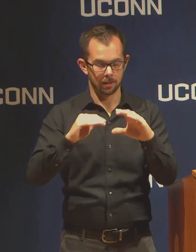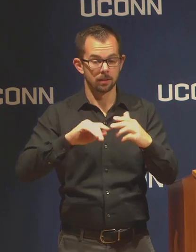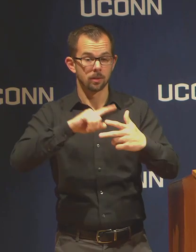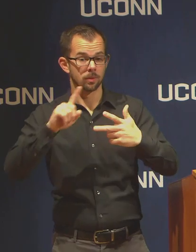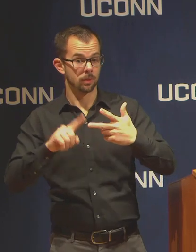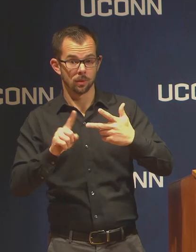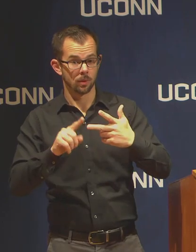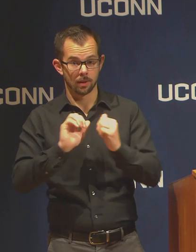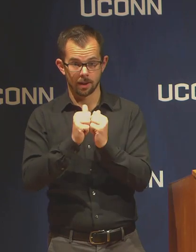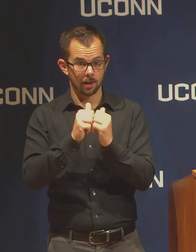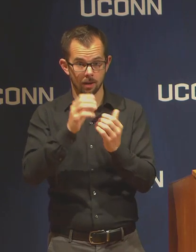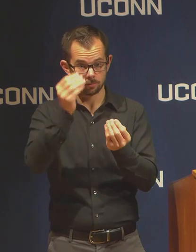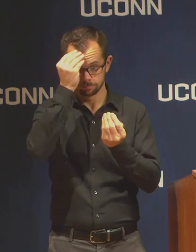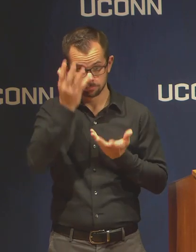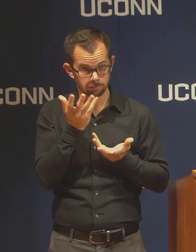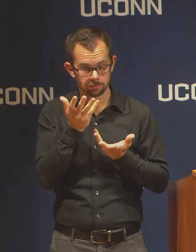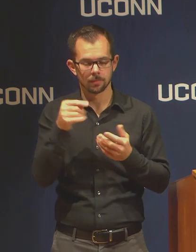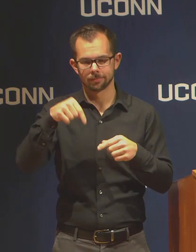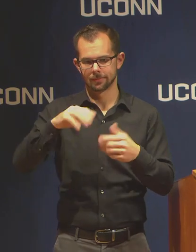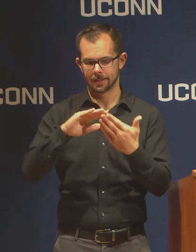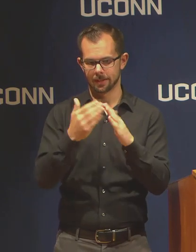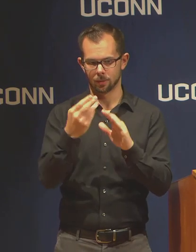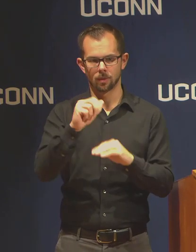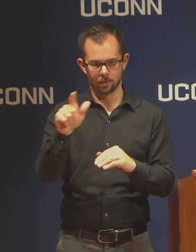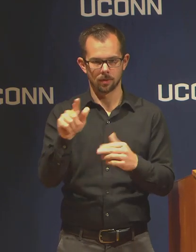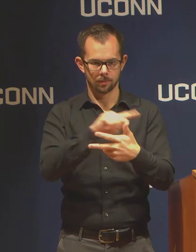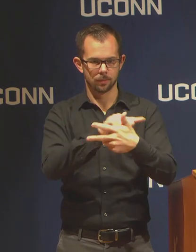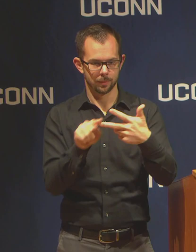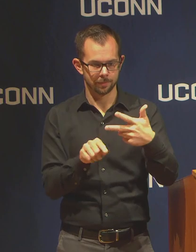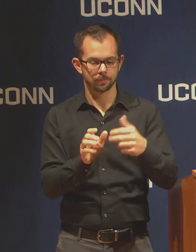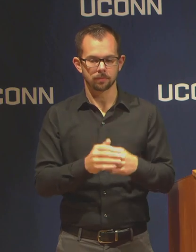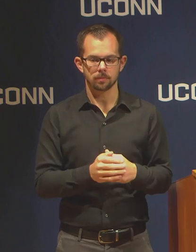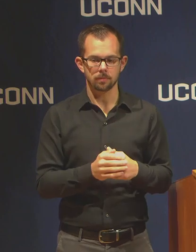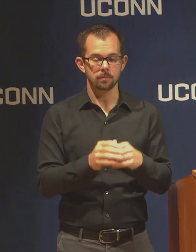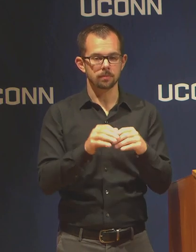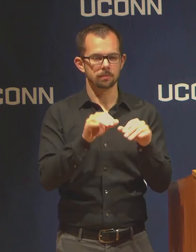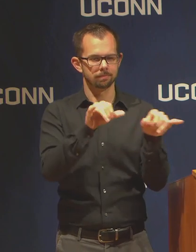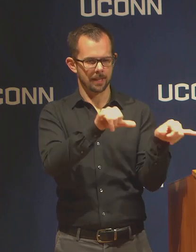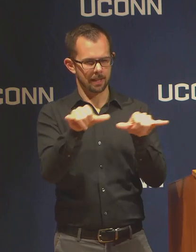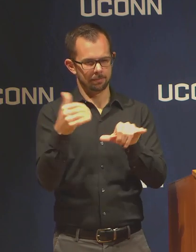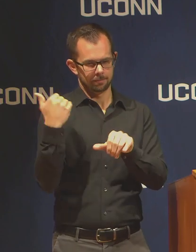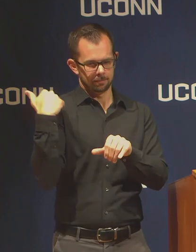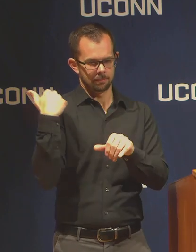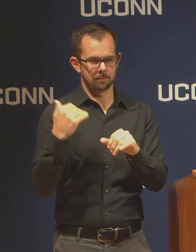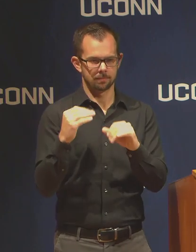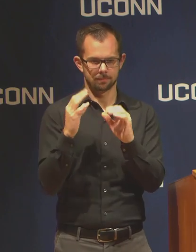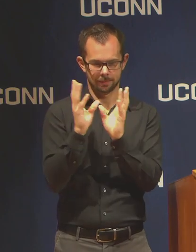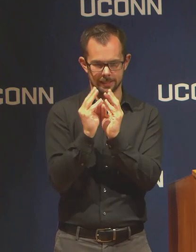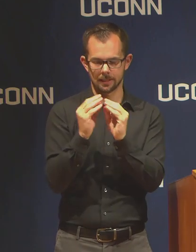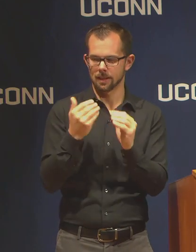As I did the last time I have some of our emergency response team leaders with me today.